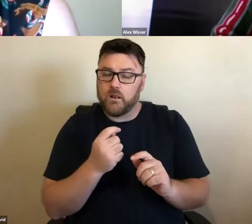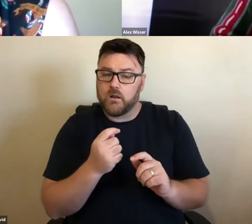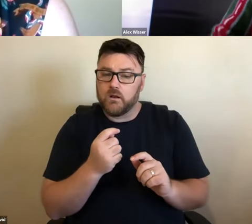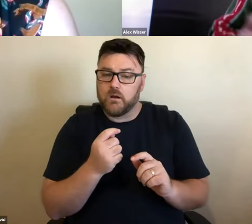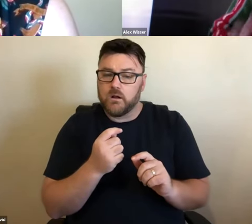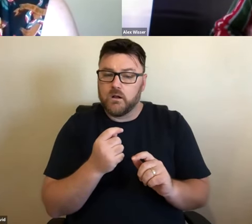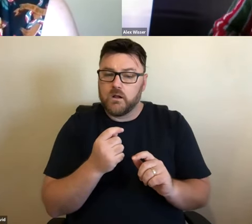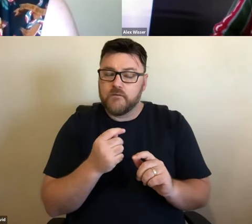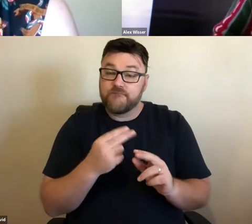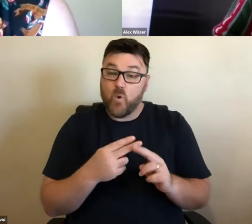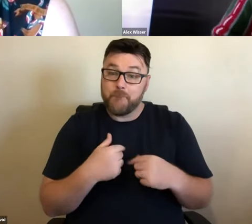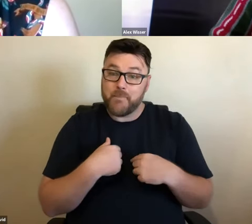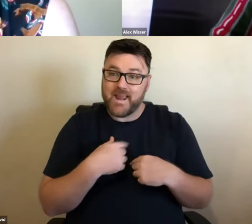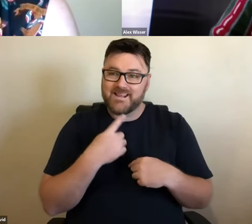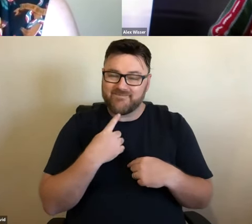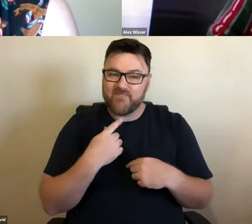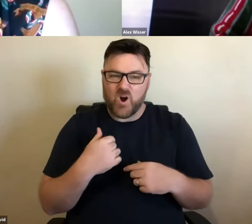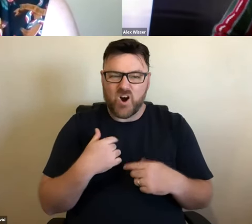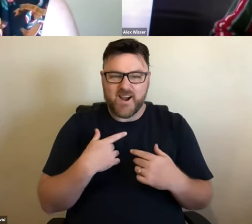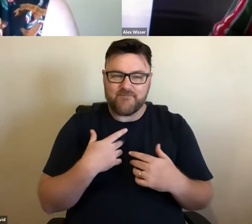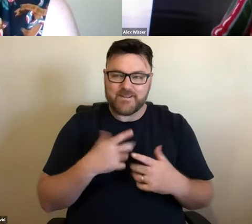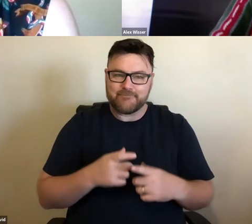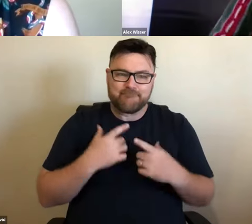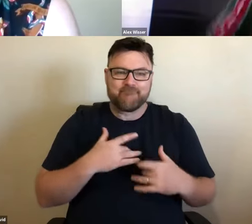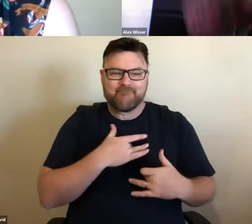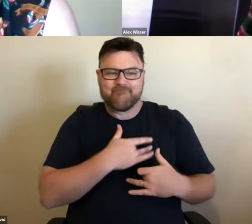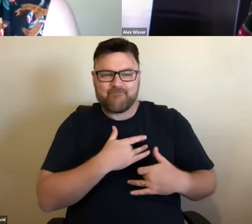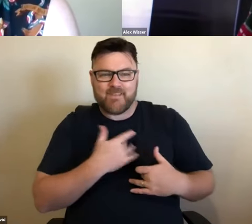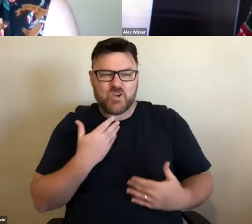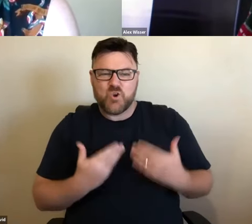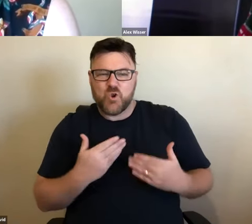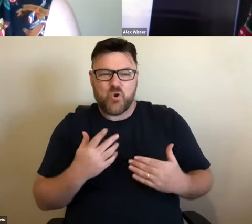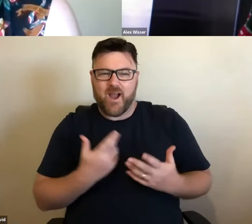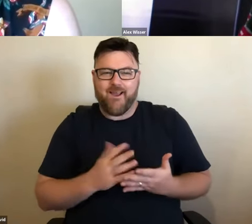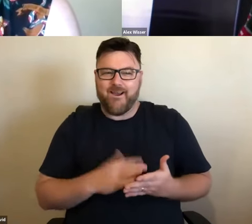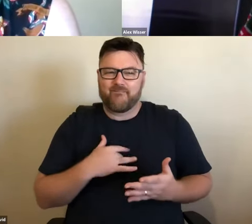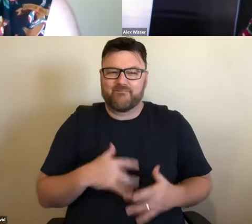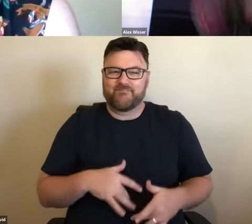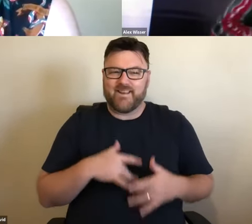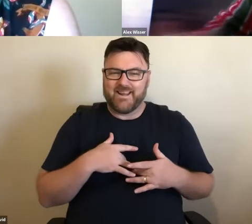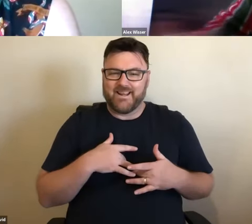what it means for me, whether, you know, I mean I hope one day I would